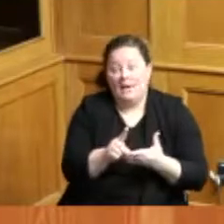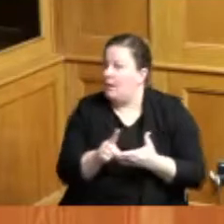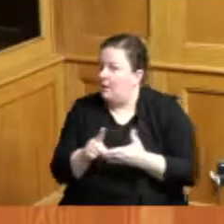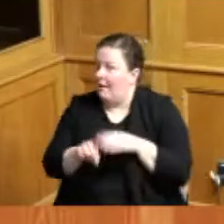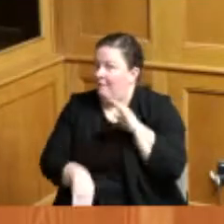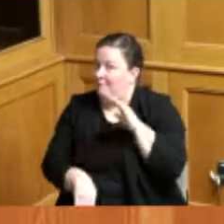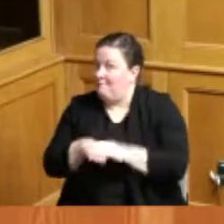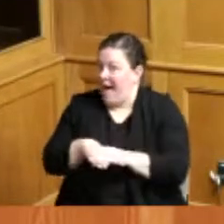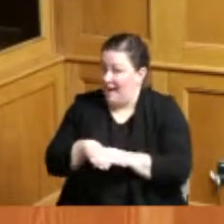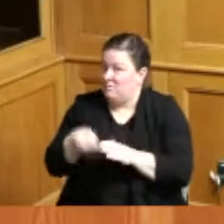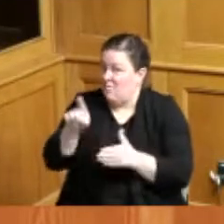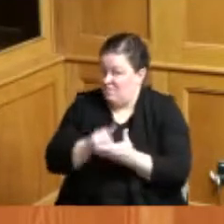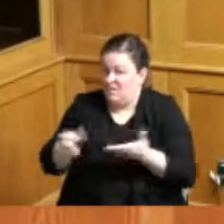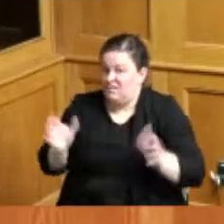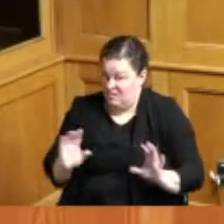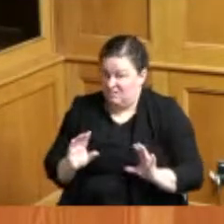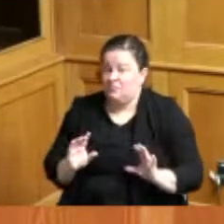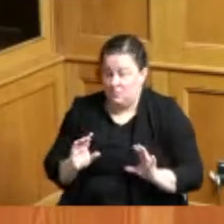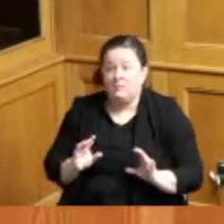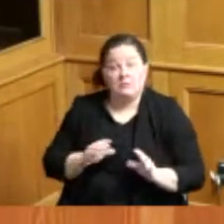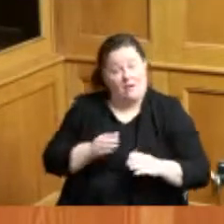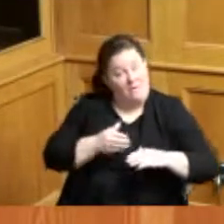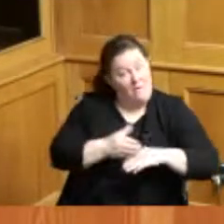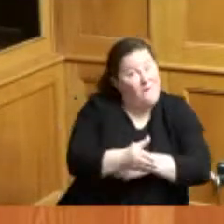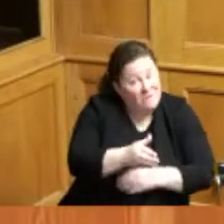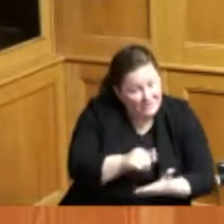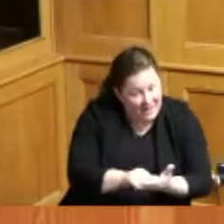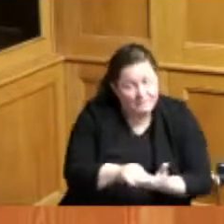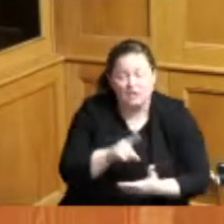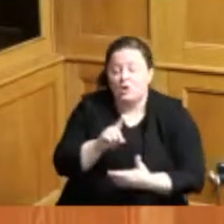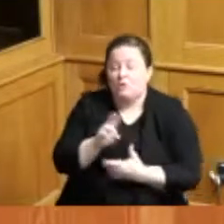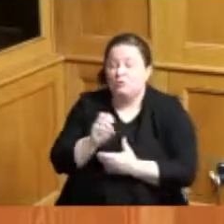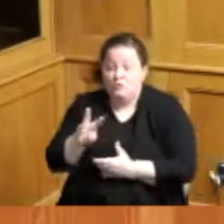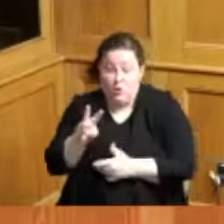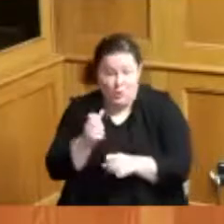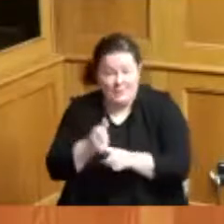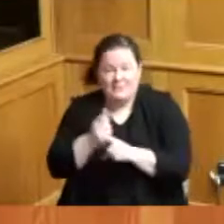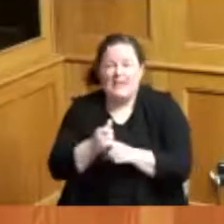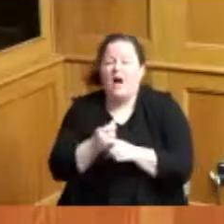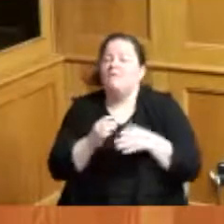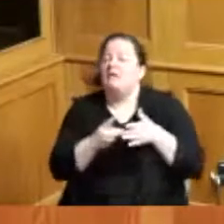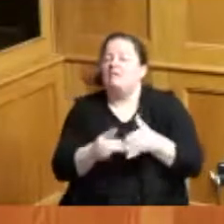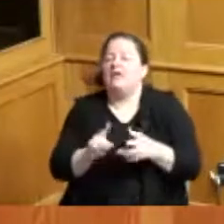drew documented these findings in the paper that led to the first blood bank so those are just a